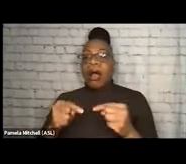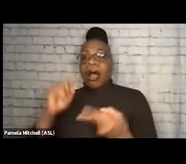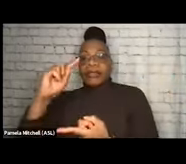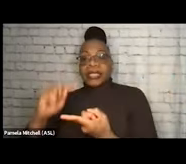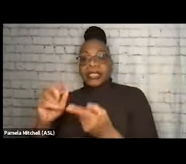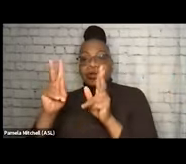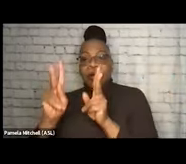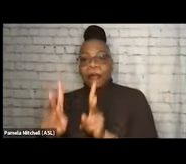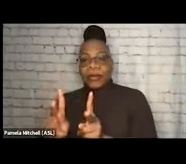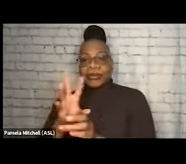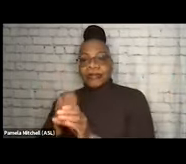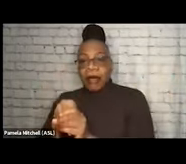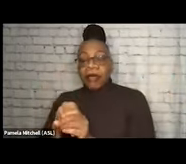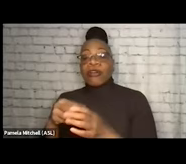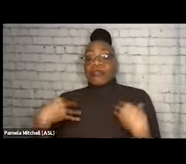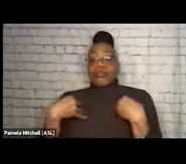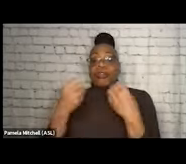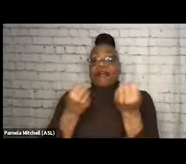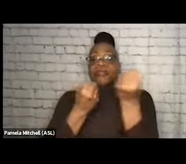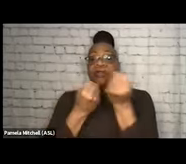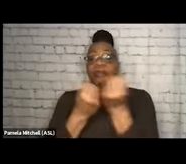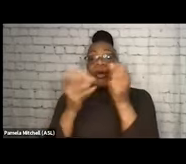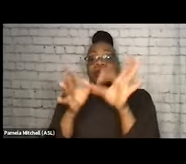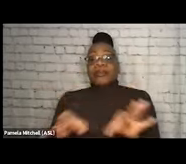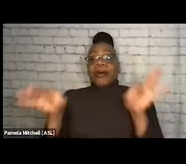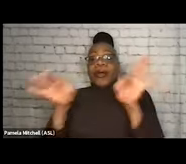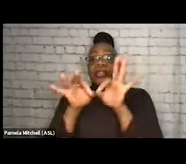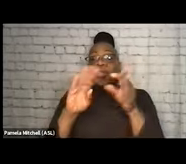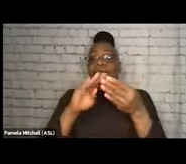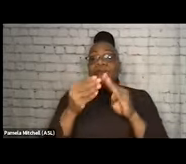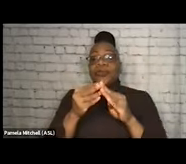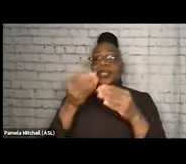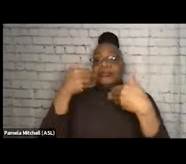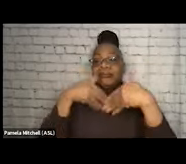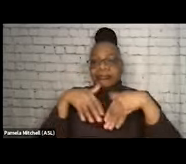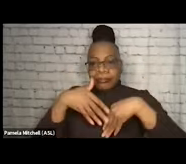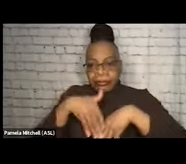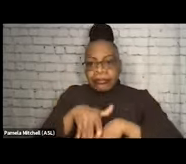Recovery supports are critical to people's community of reintegration and building a life in recovery,